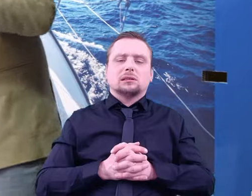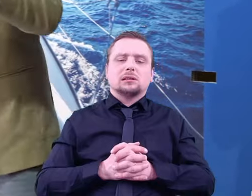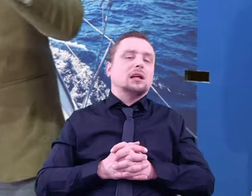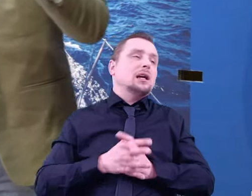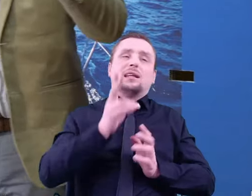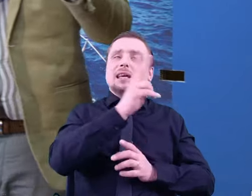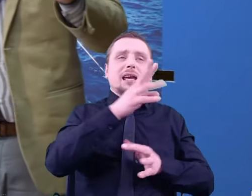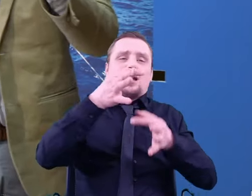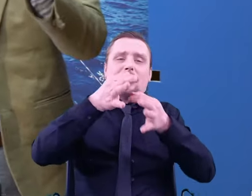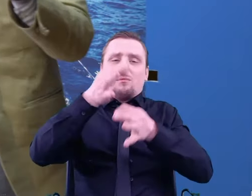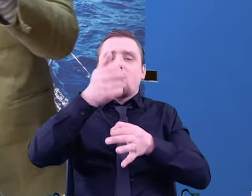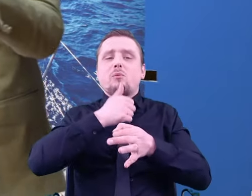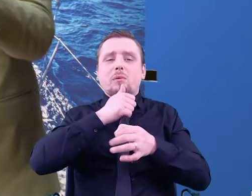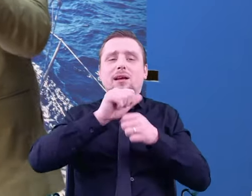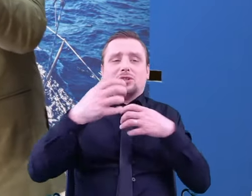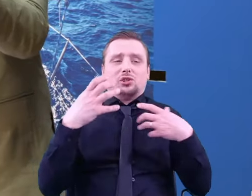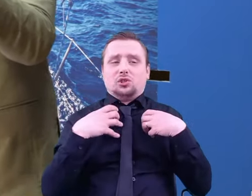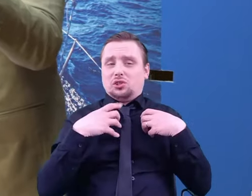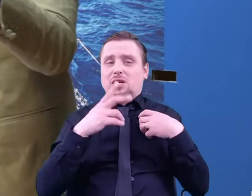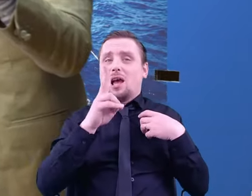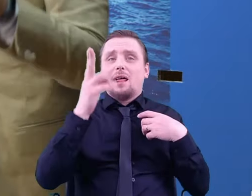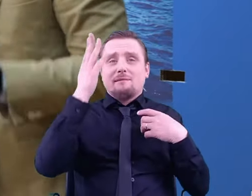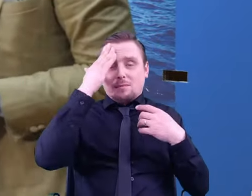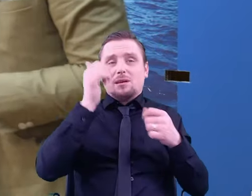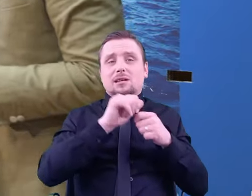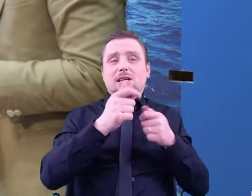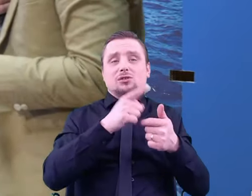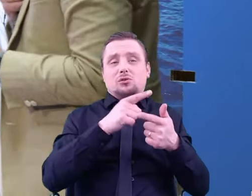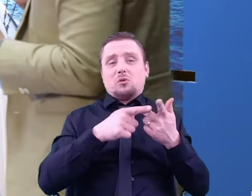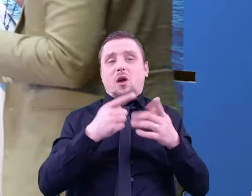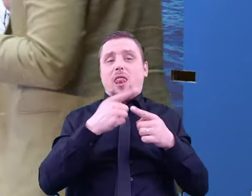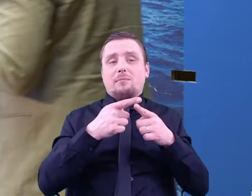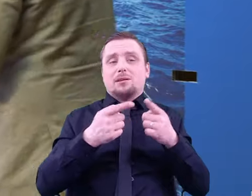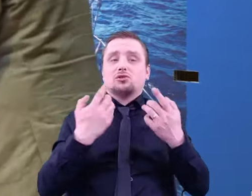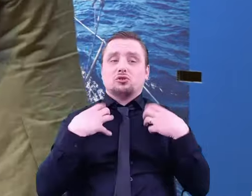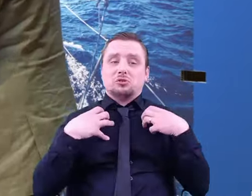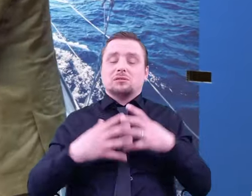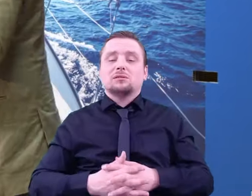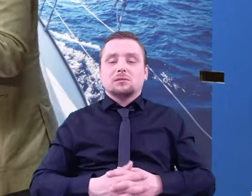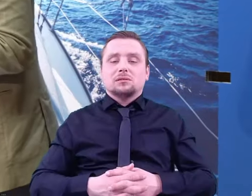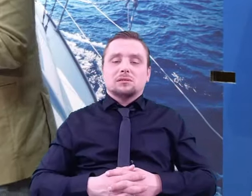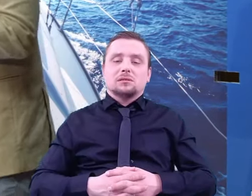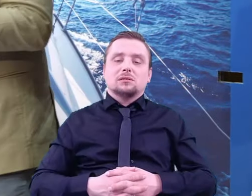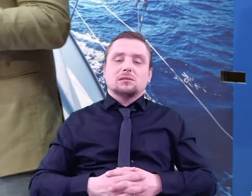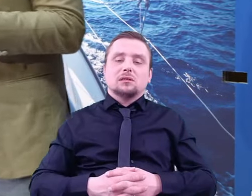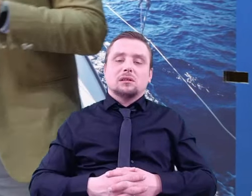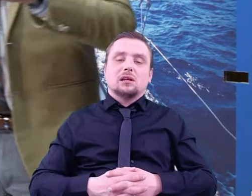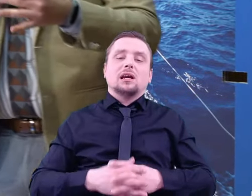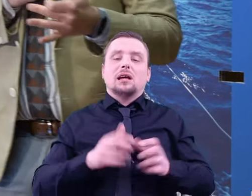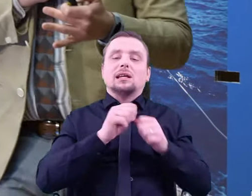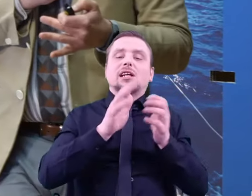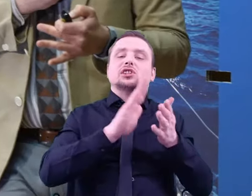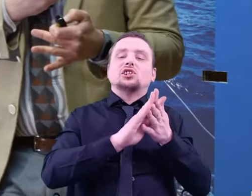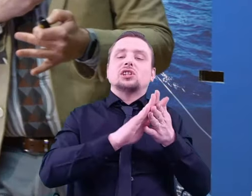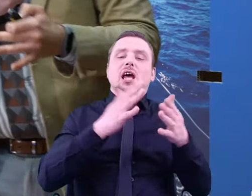However, we have identified some markers or traces of life in them.